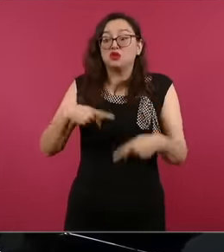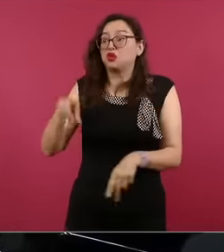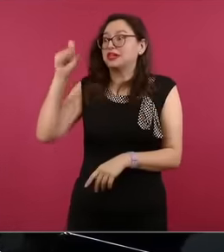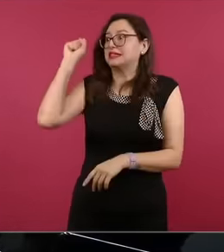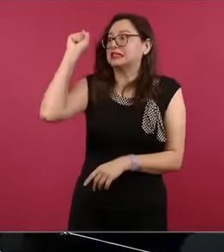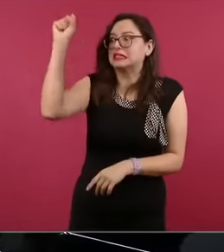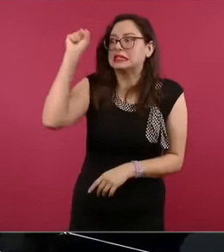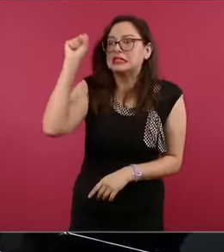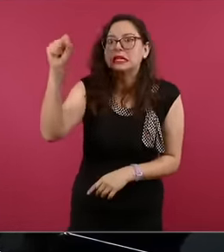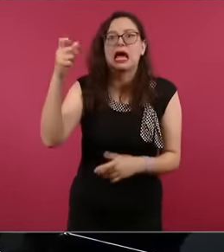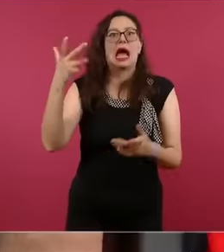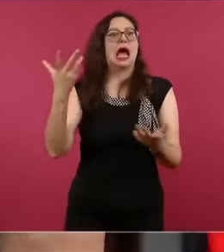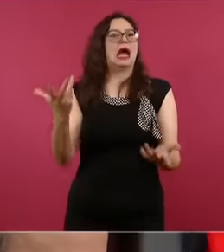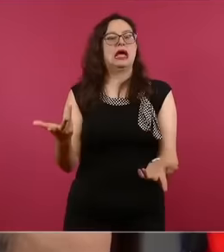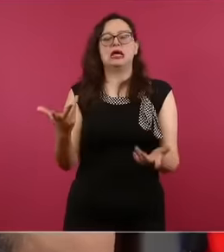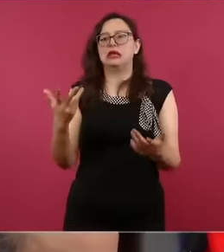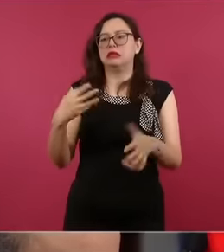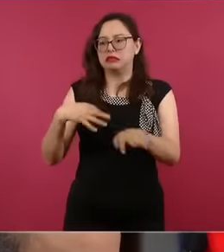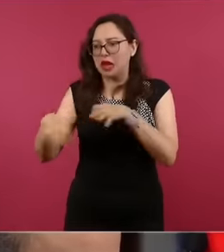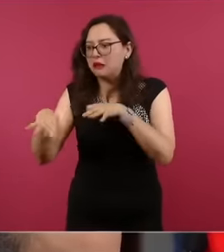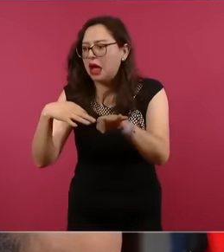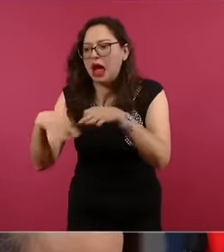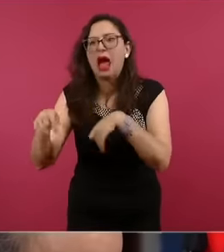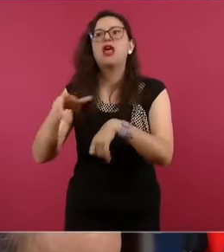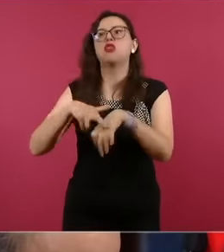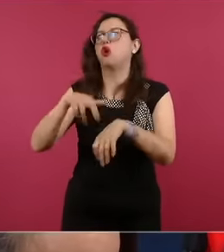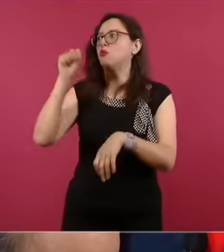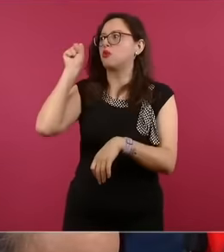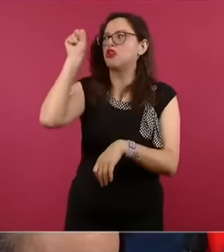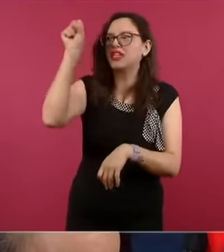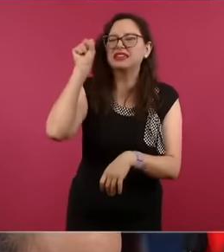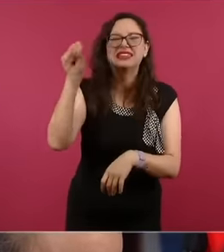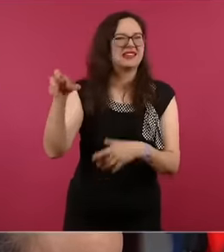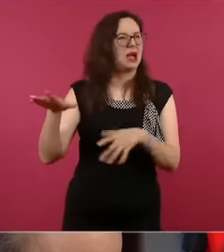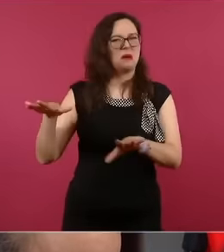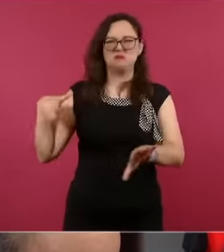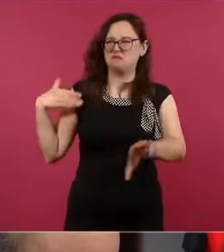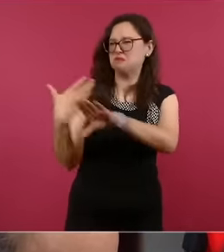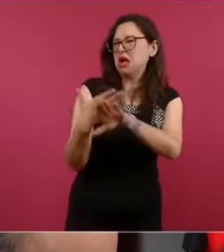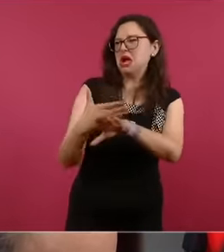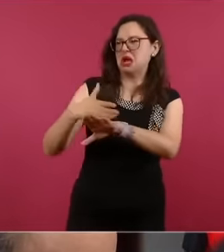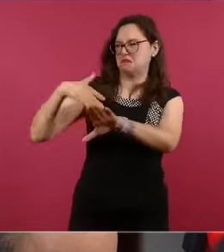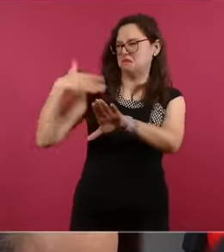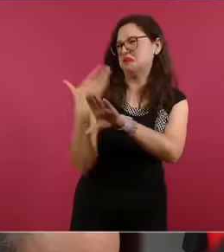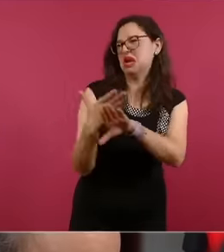to protest, raise their B in protest, including the